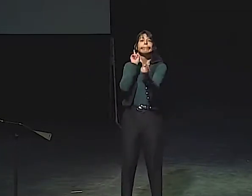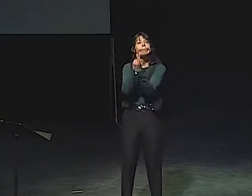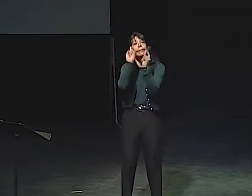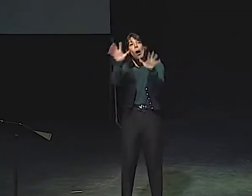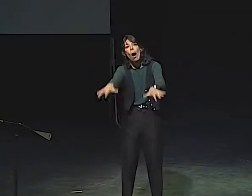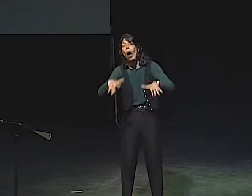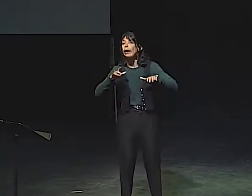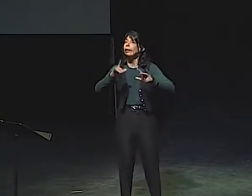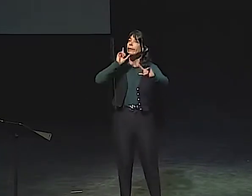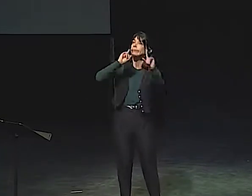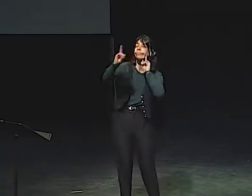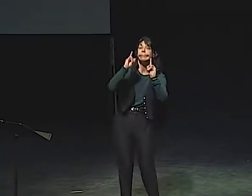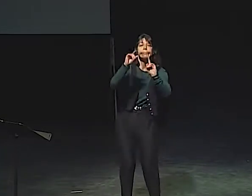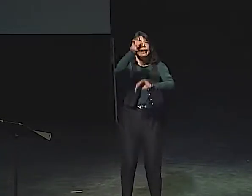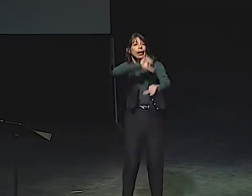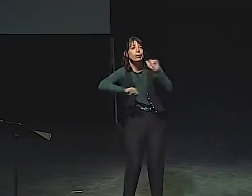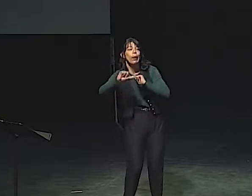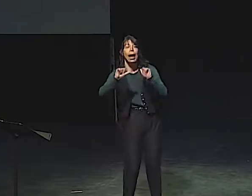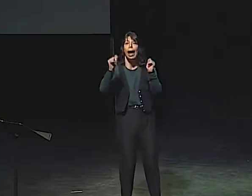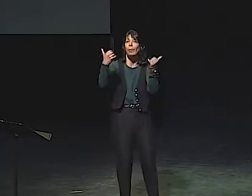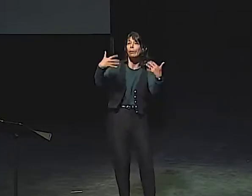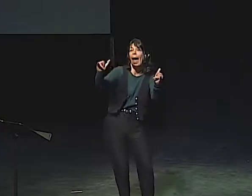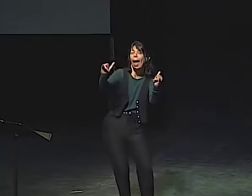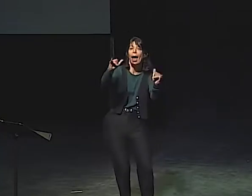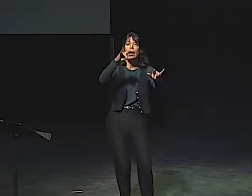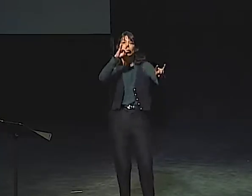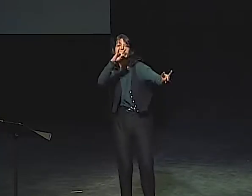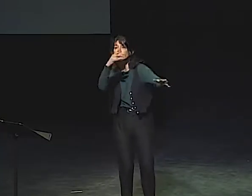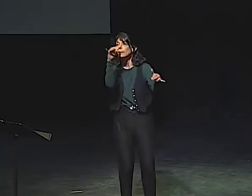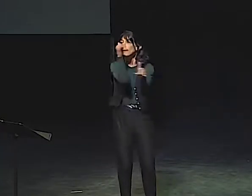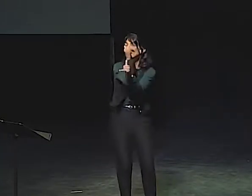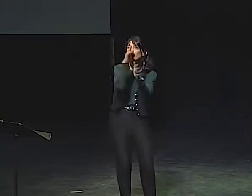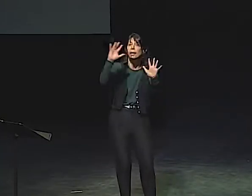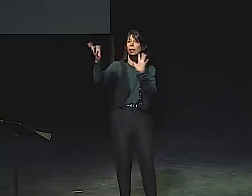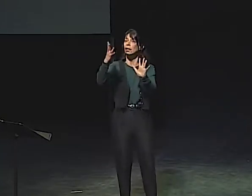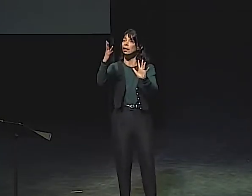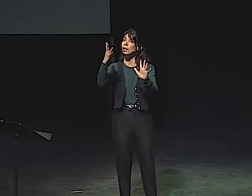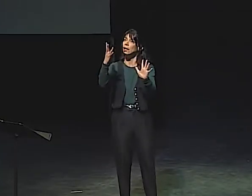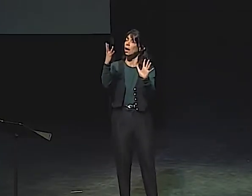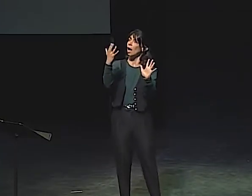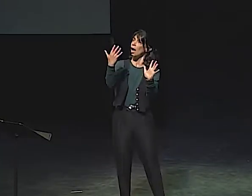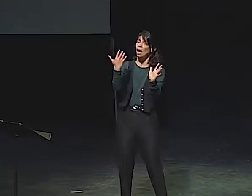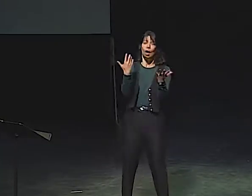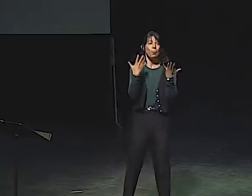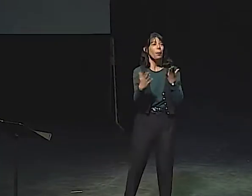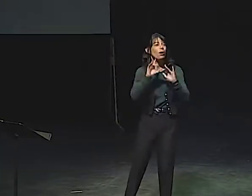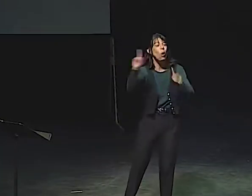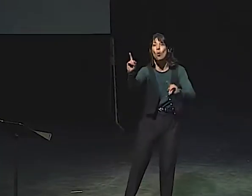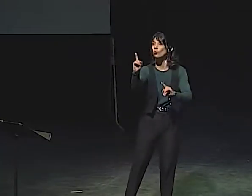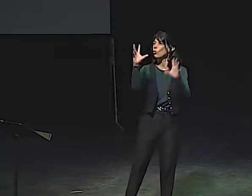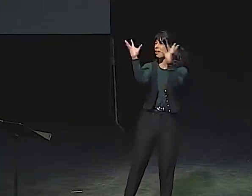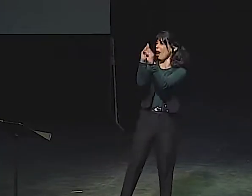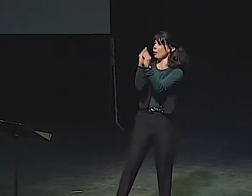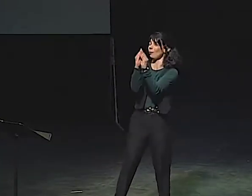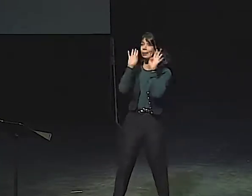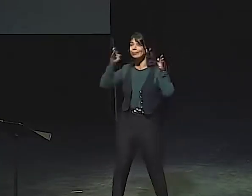IN THE PAST, SHE MET AN AUDIENCE, THEY TALKED TOGETHER. THEY'RE PLAYING TOGETHER.